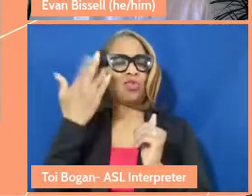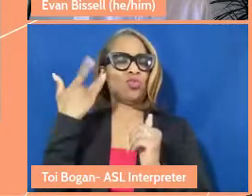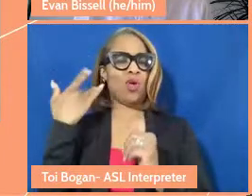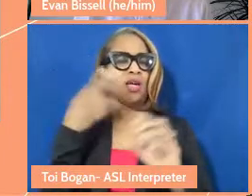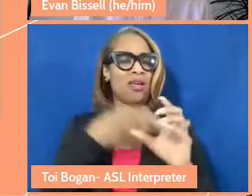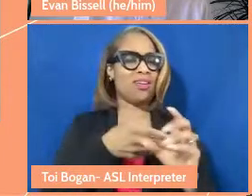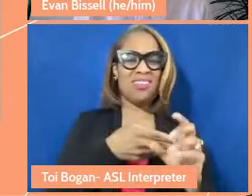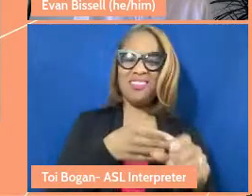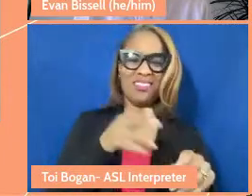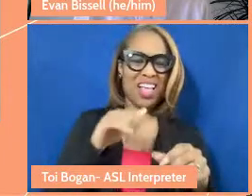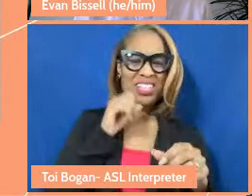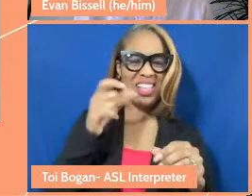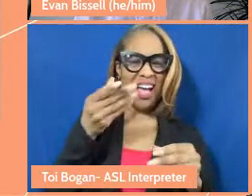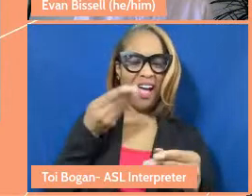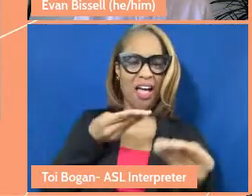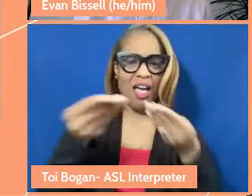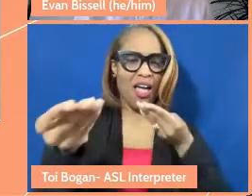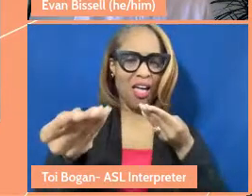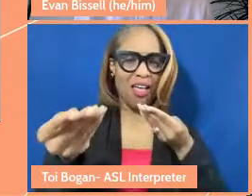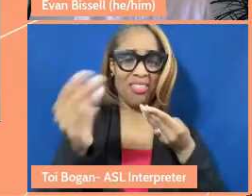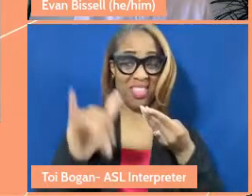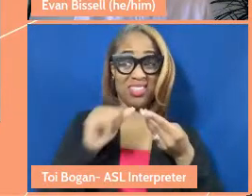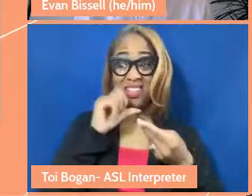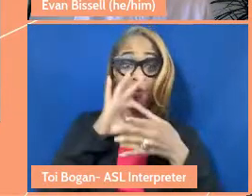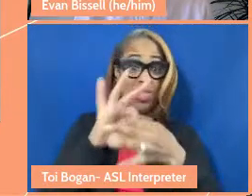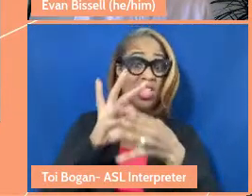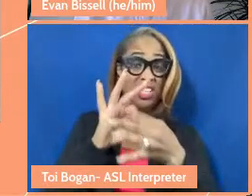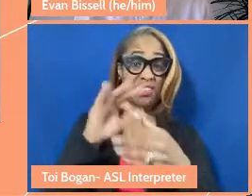relationship. That's not a relationship at all. It's a predatory relationship.